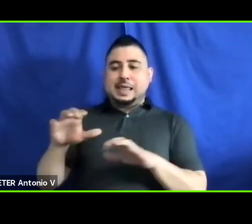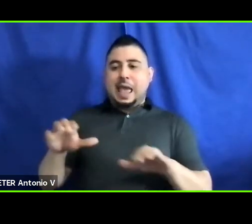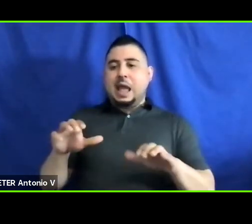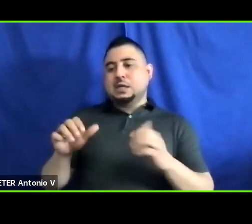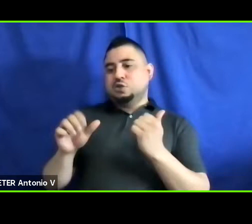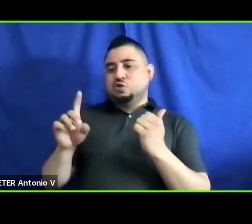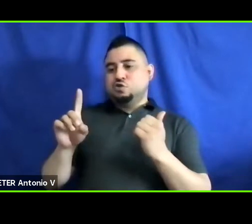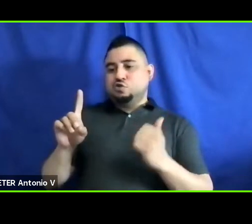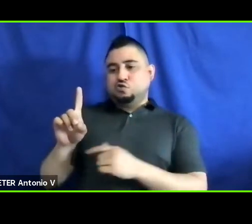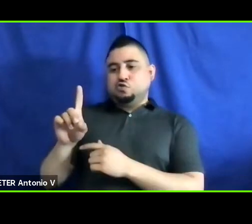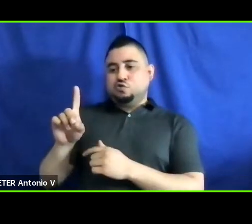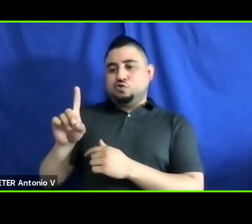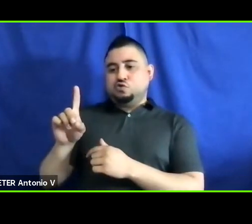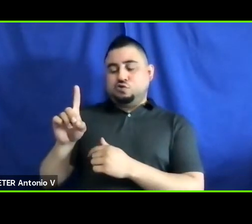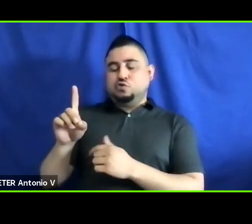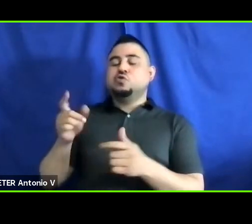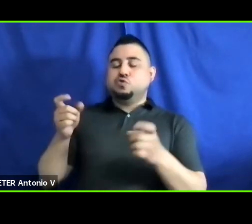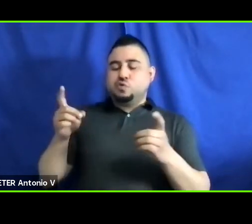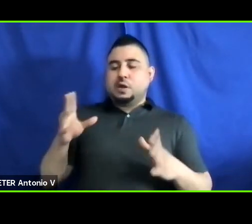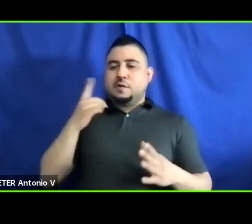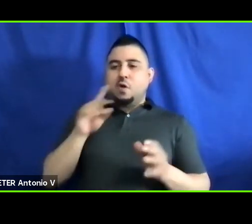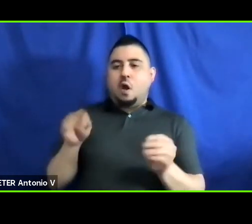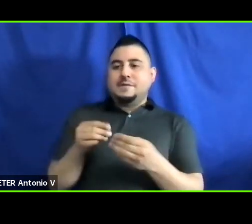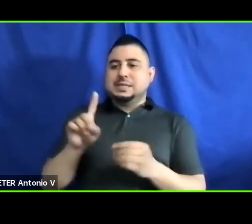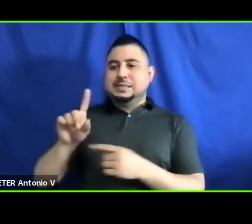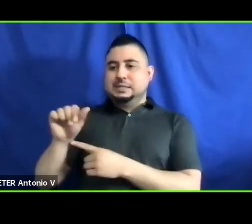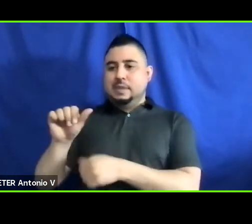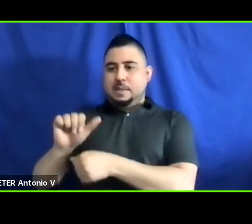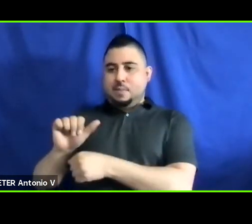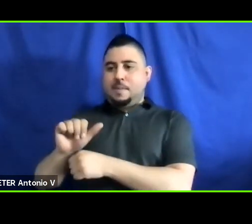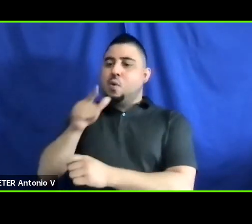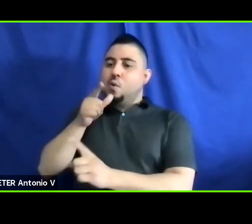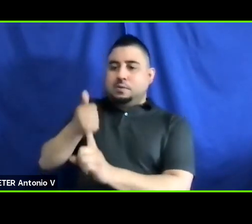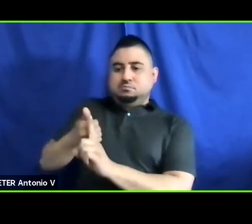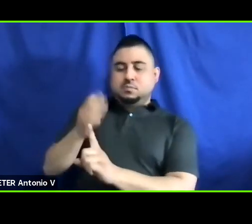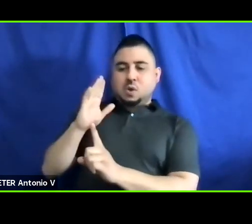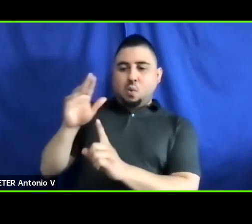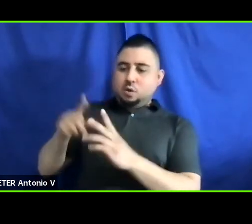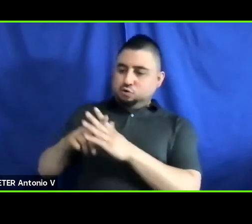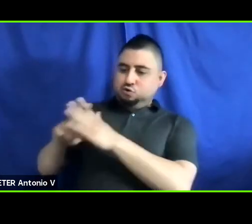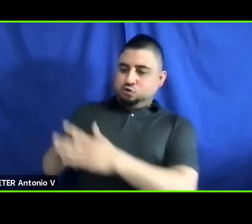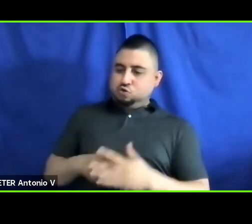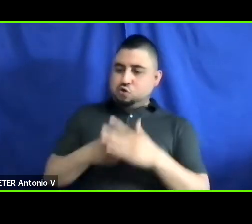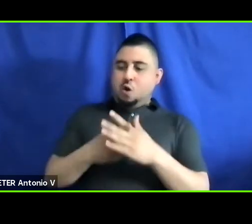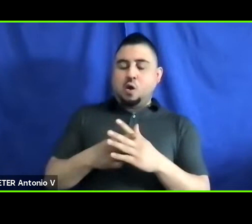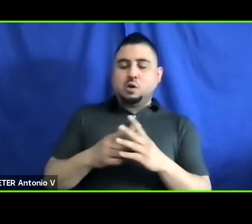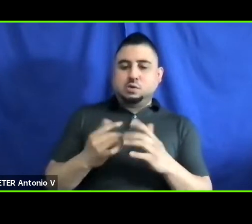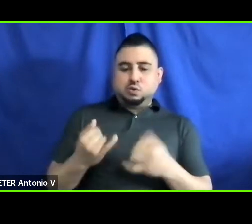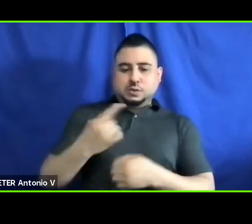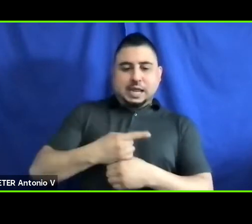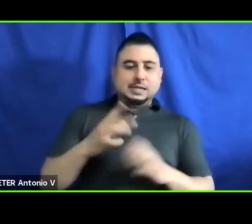of Disability Employment Policy who is going to kick us off in today’s session.